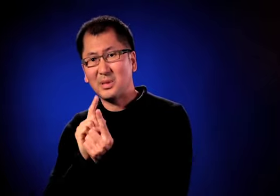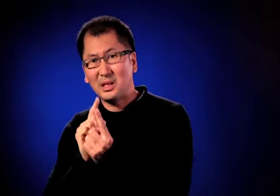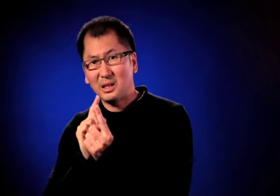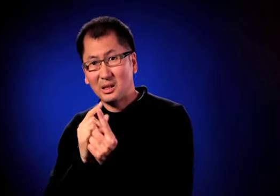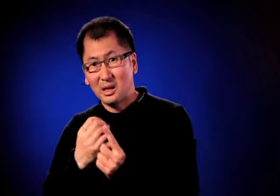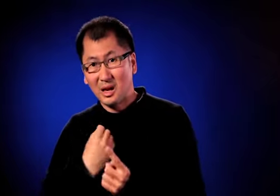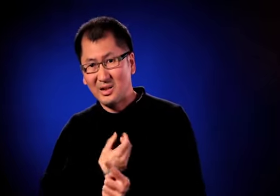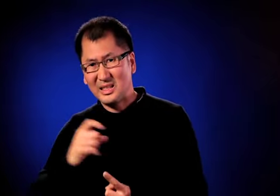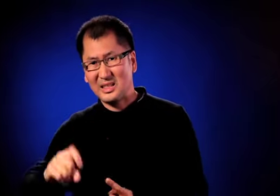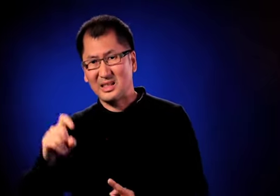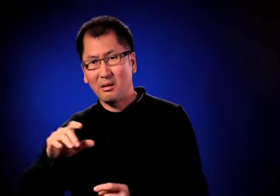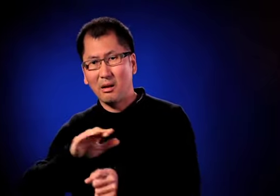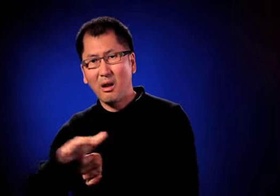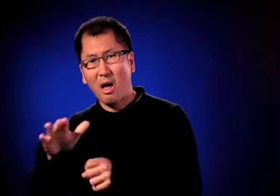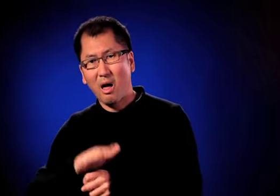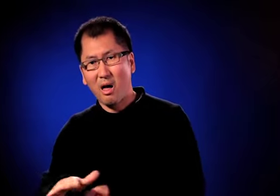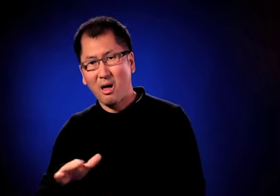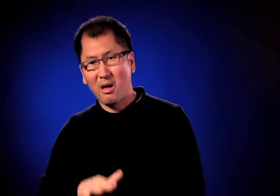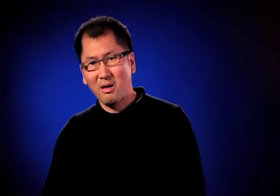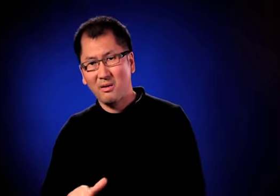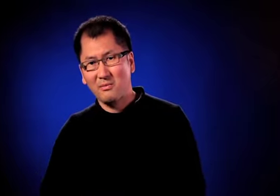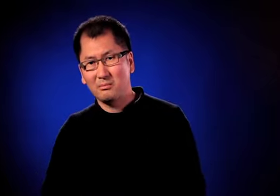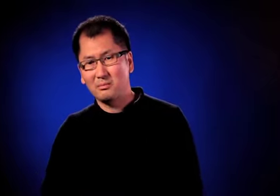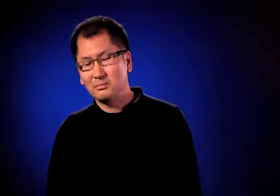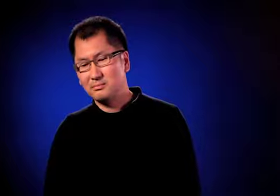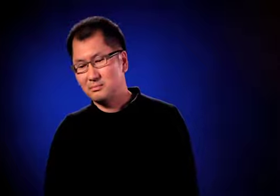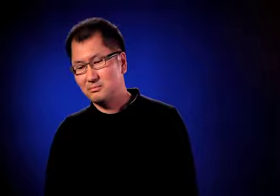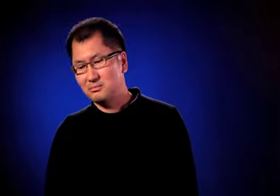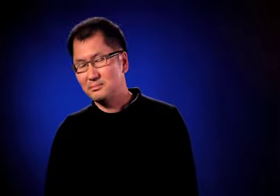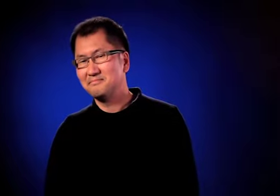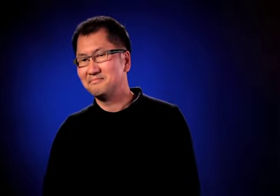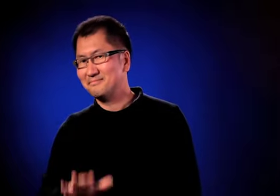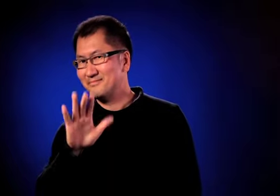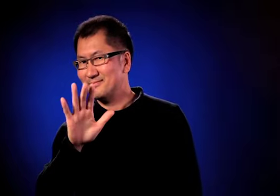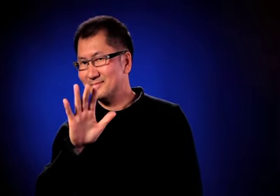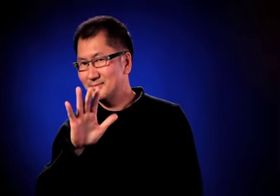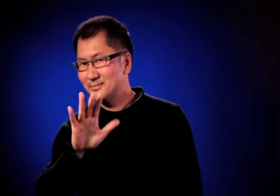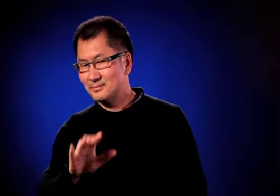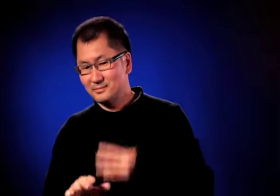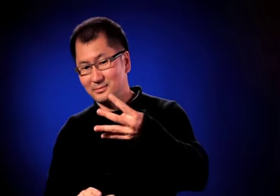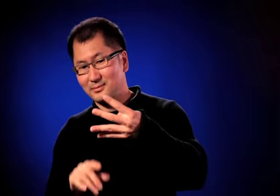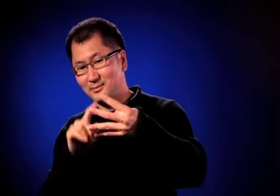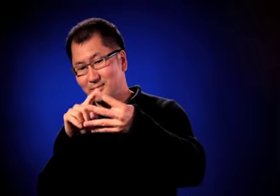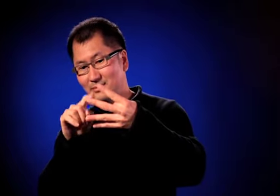which did not meet our needs at all.